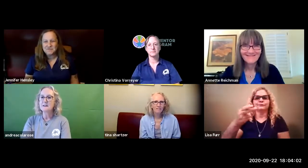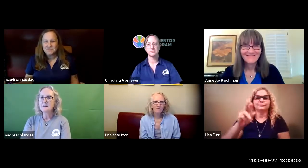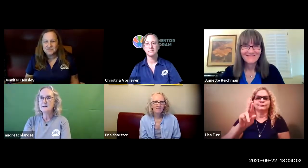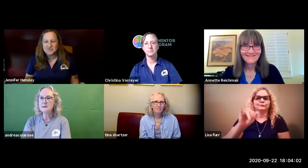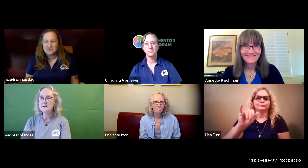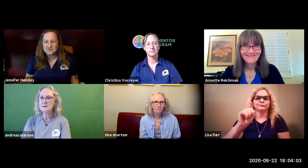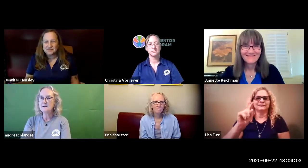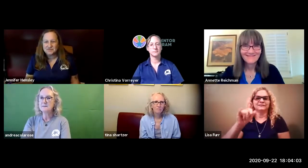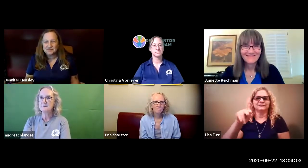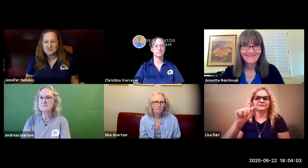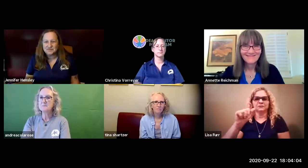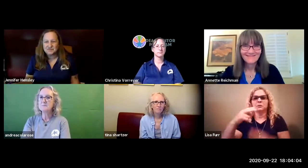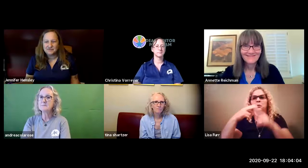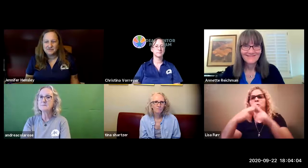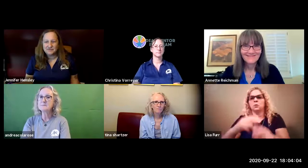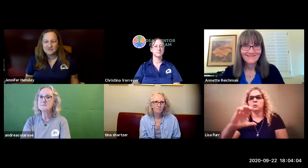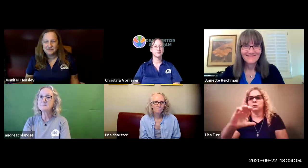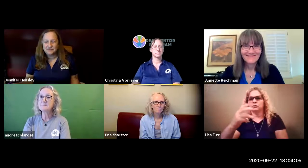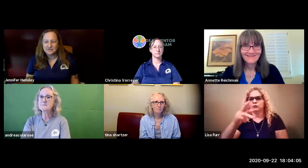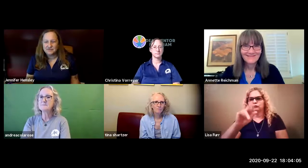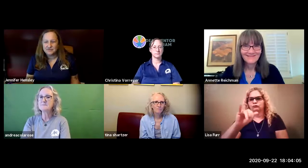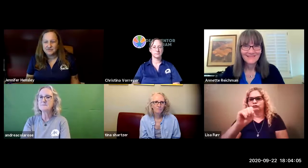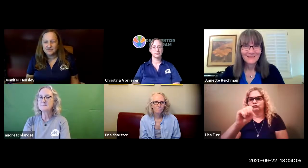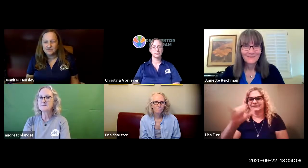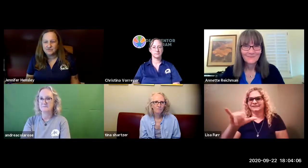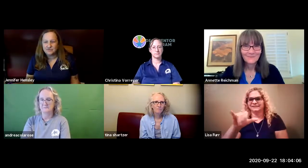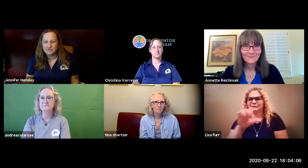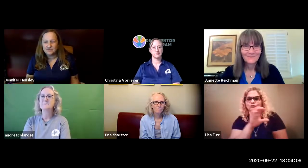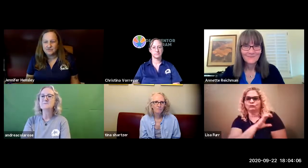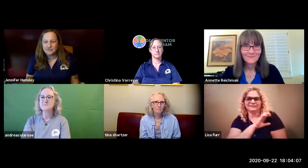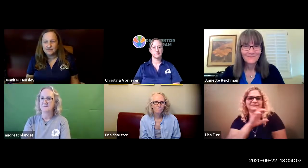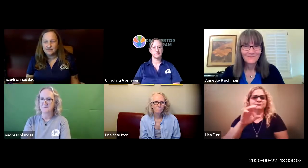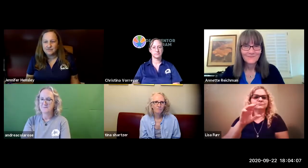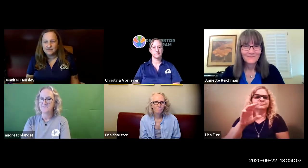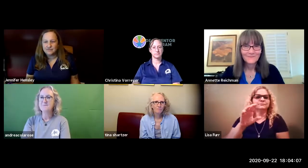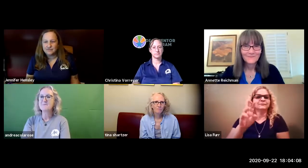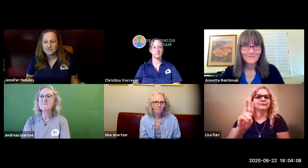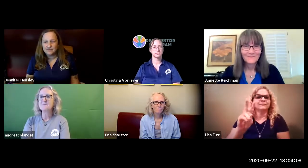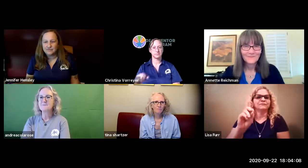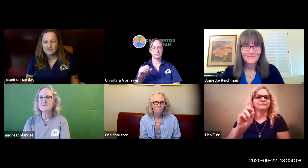next up is christina